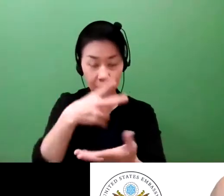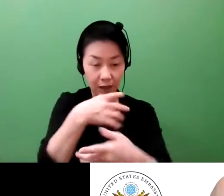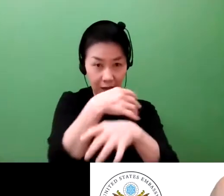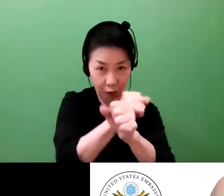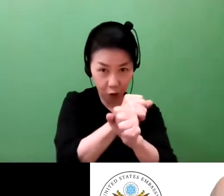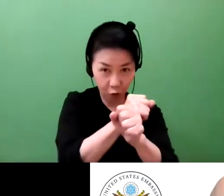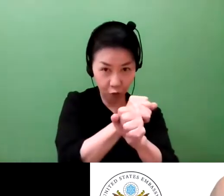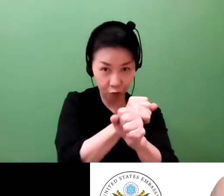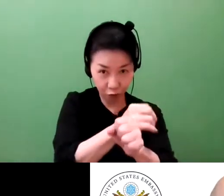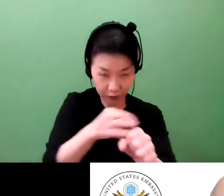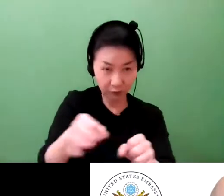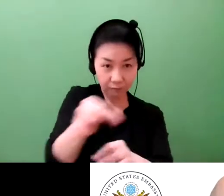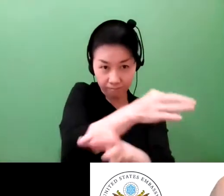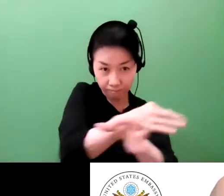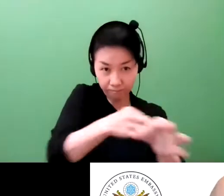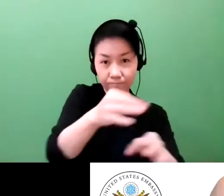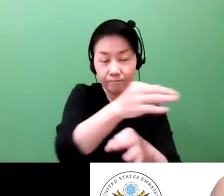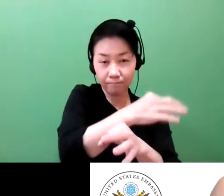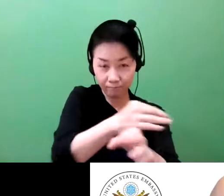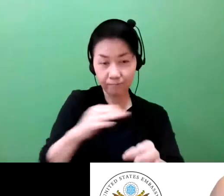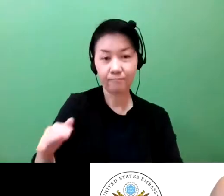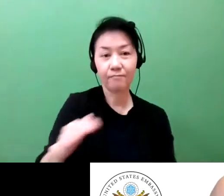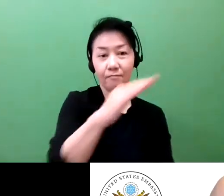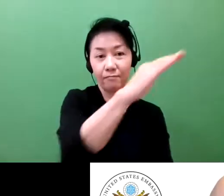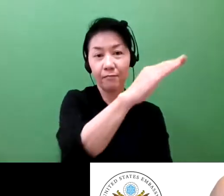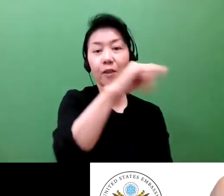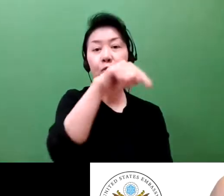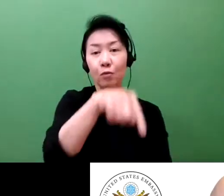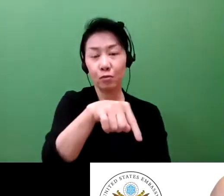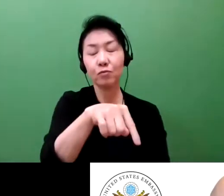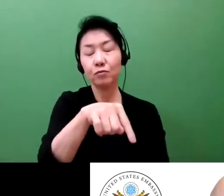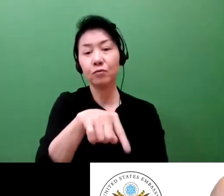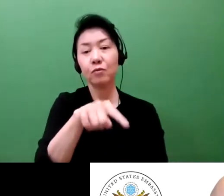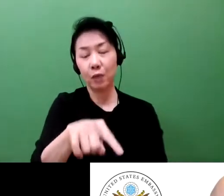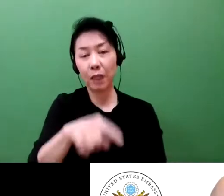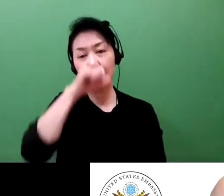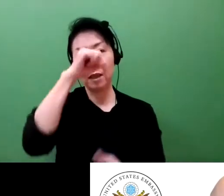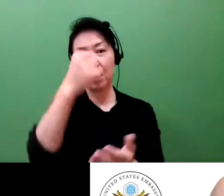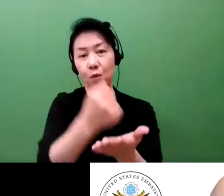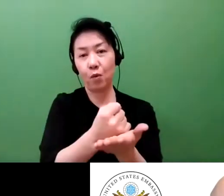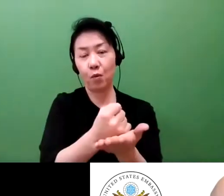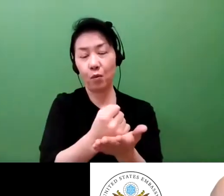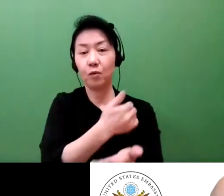has enabled these companies to enhance their technology,